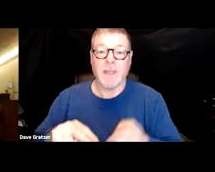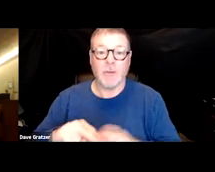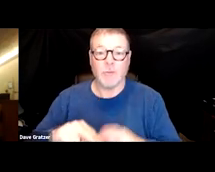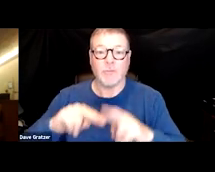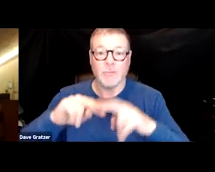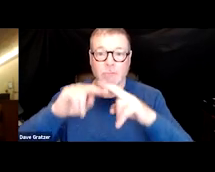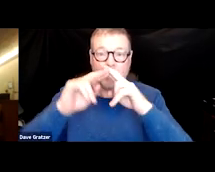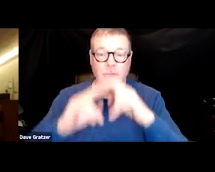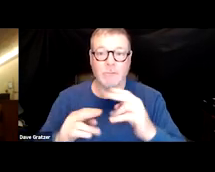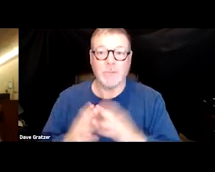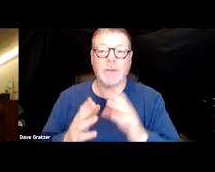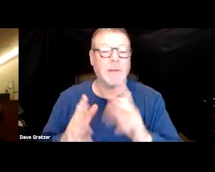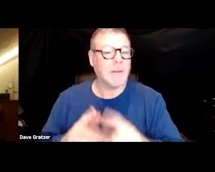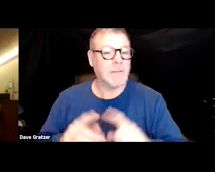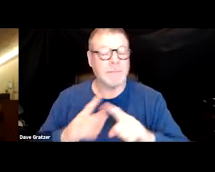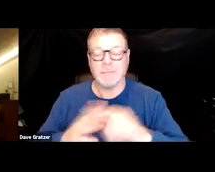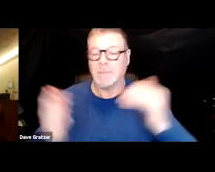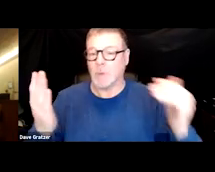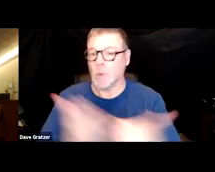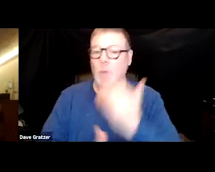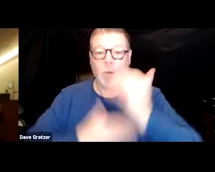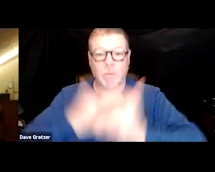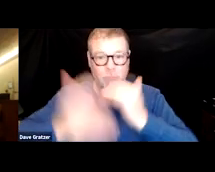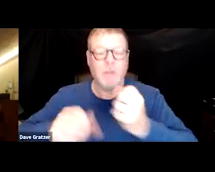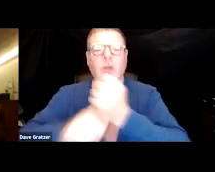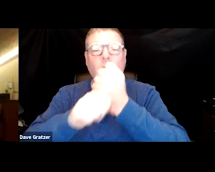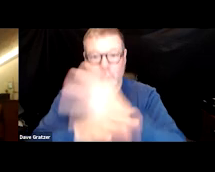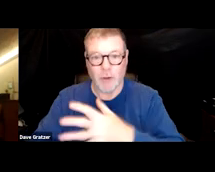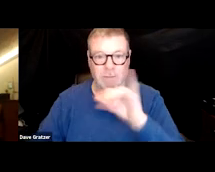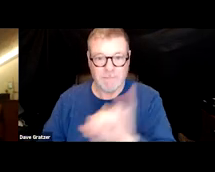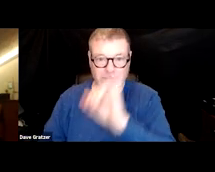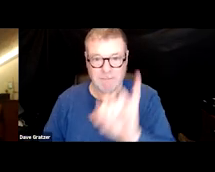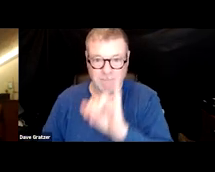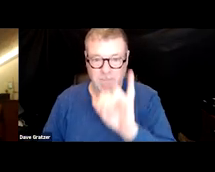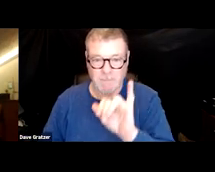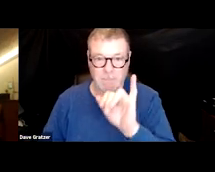and start off this whole process that caused the infection. So this is kind of our player